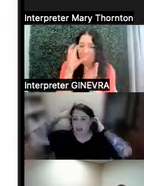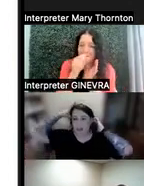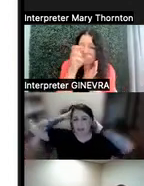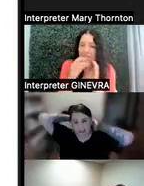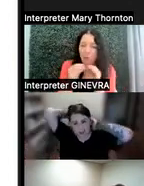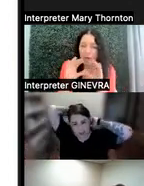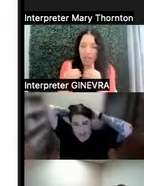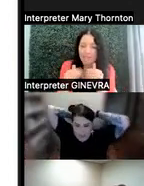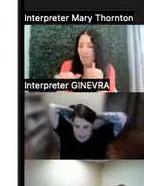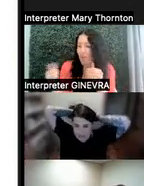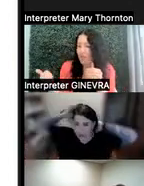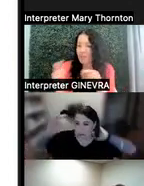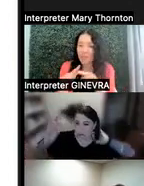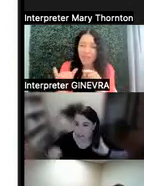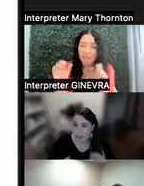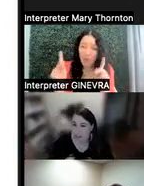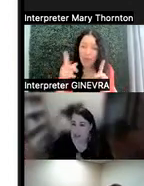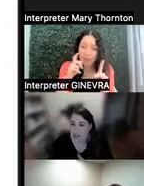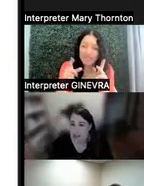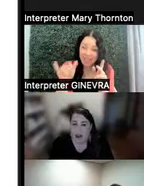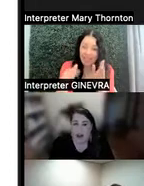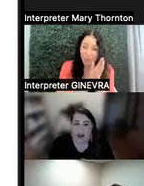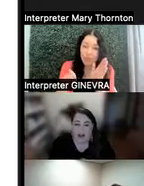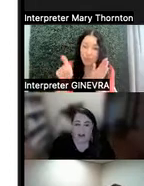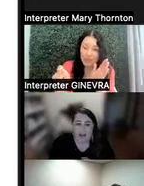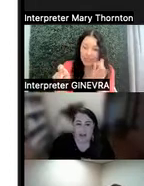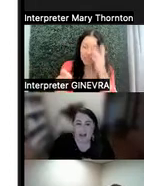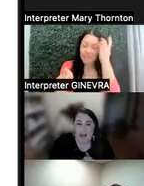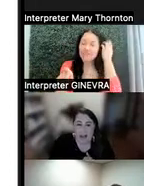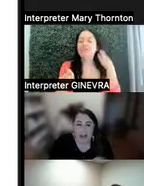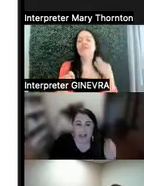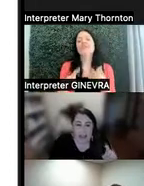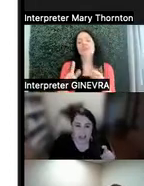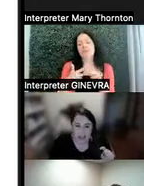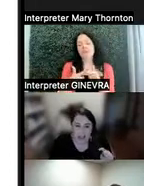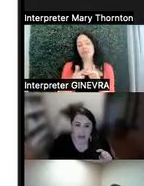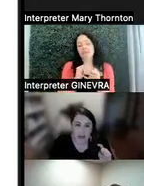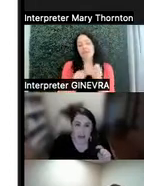but that is OK because that's what you need. And then the last two--